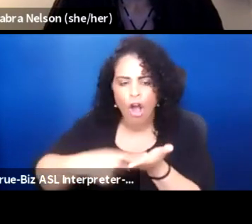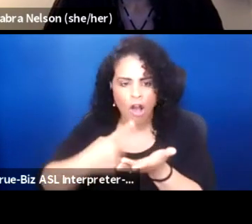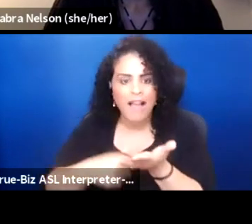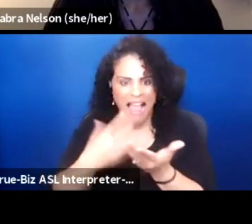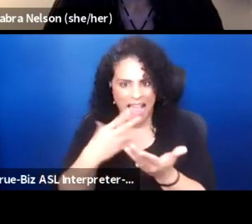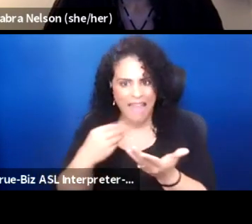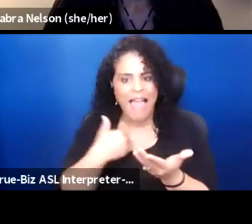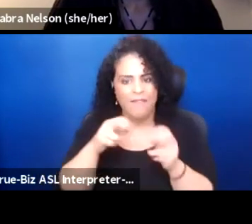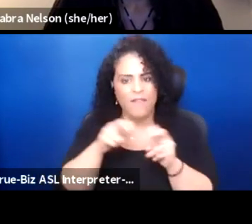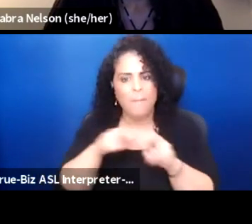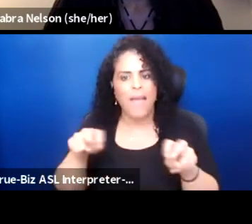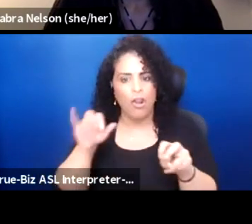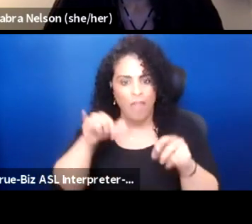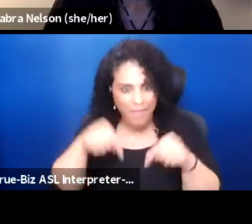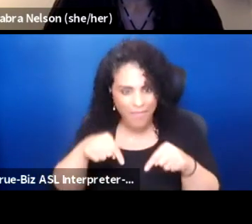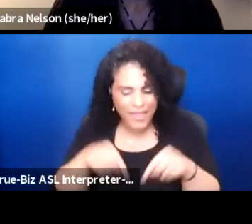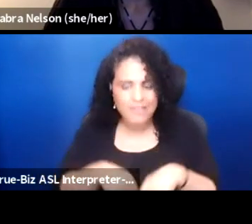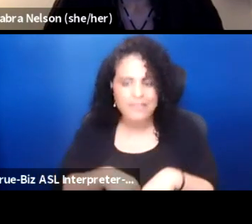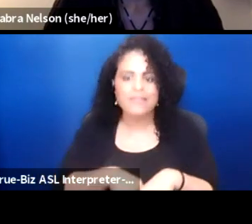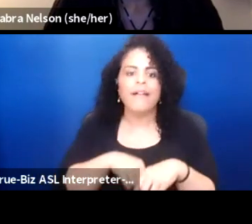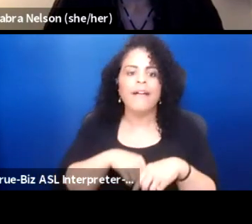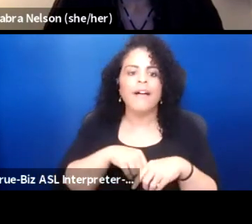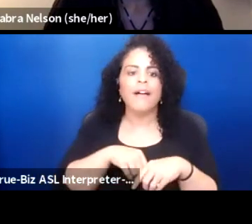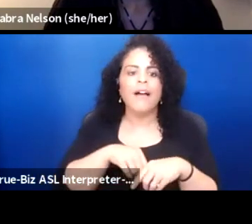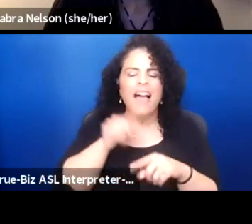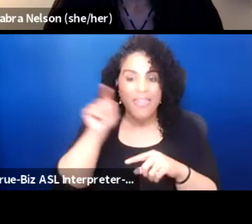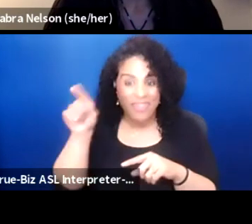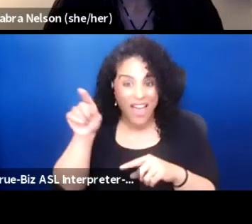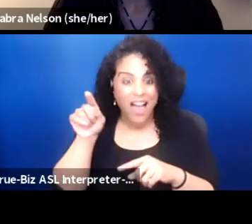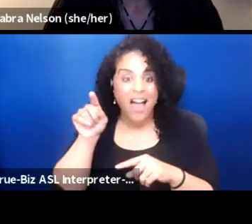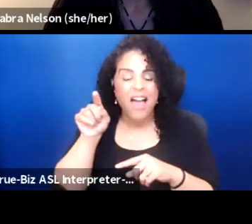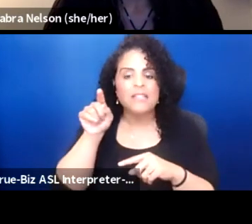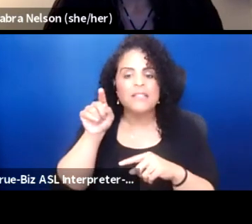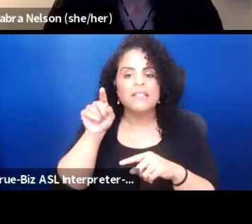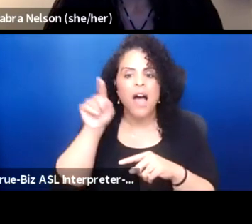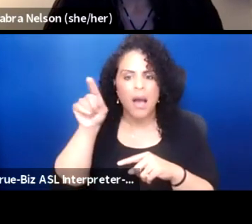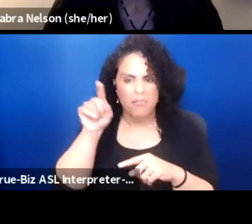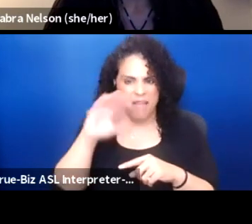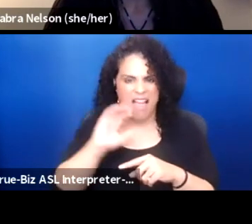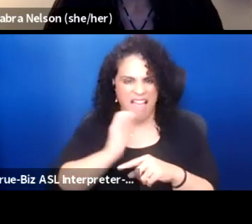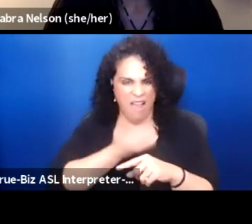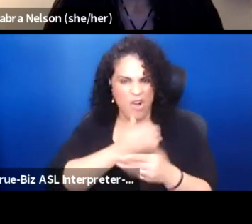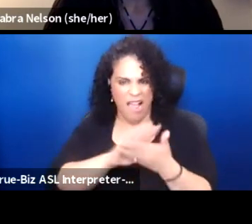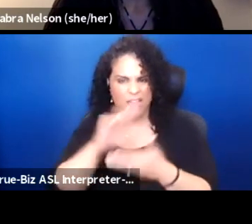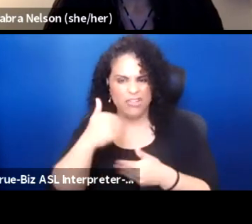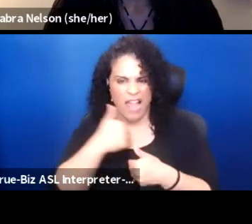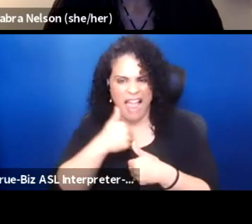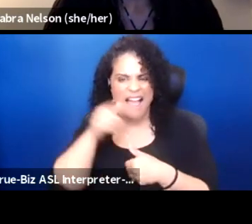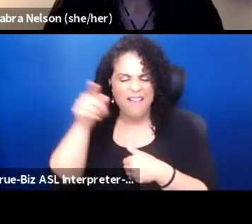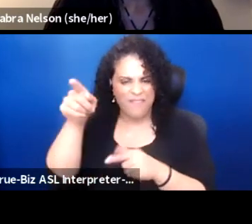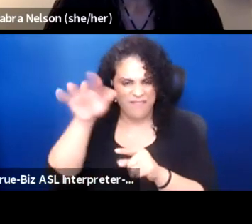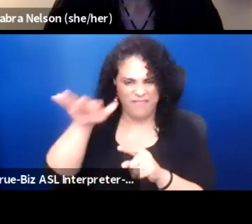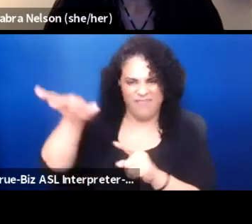Our college occupies the tongue of a land in Claremont, California, and we actually have tribal members come